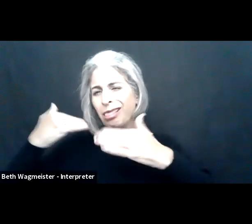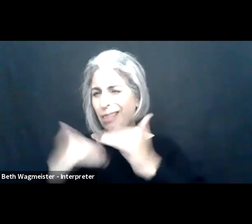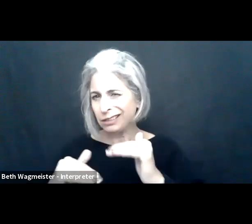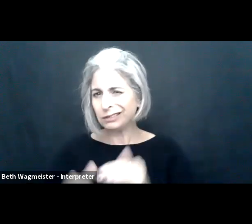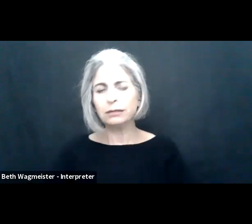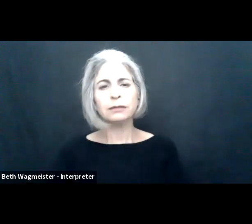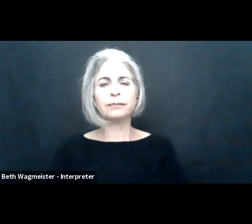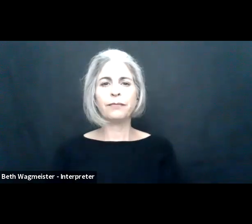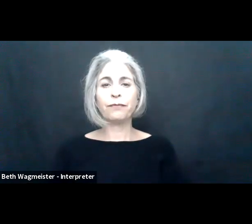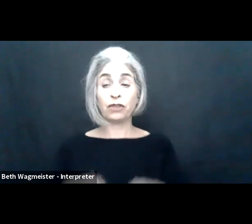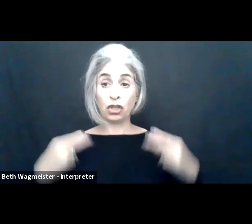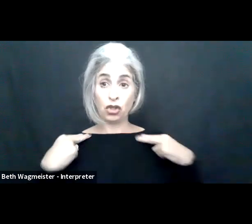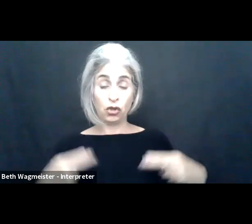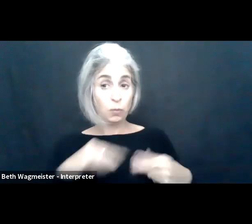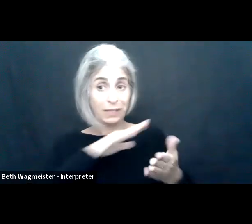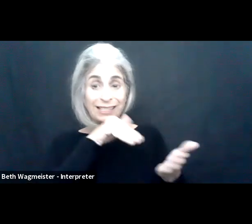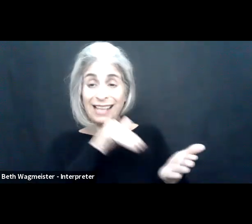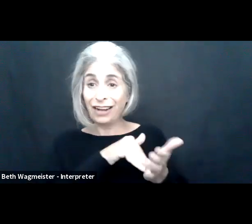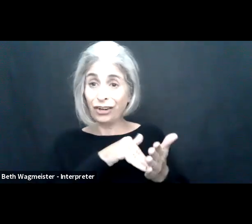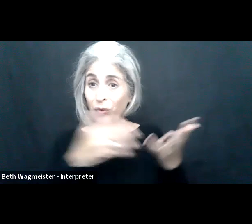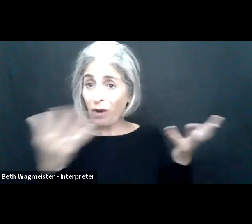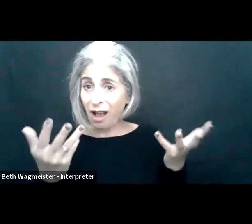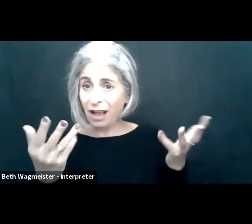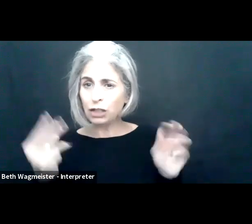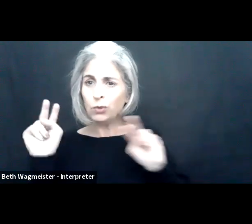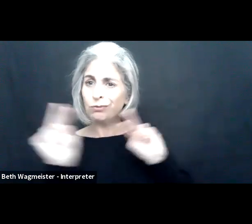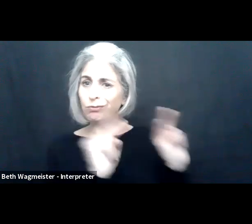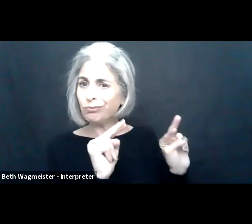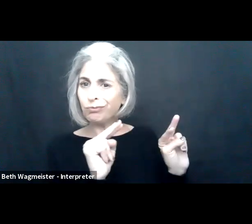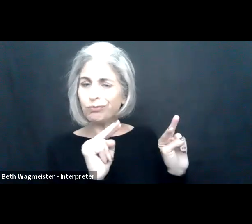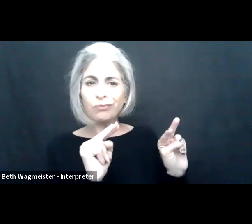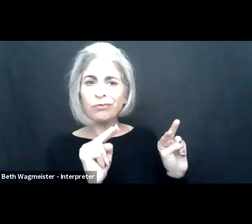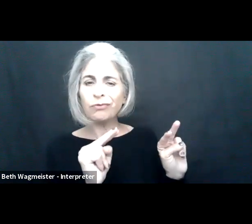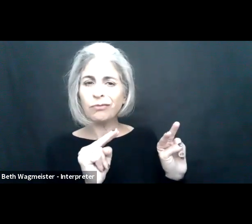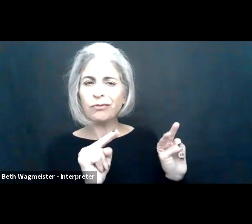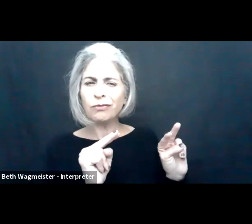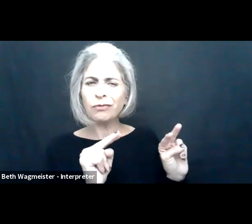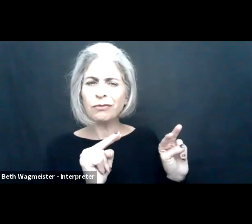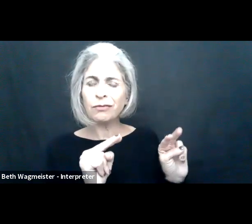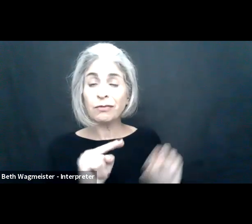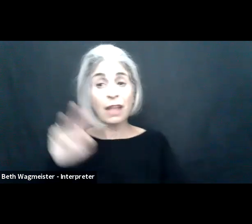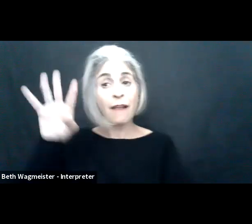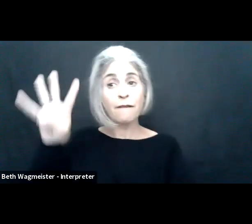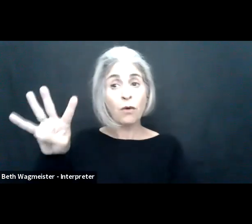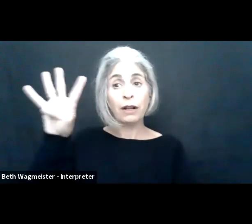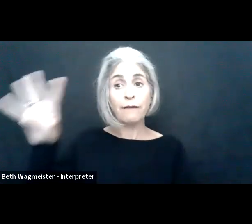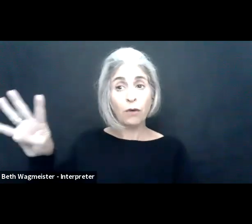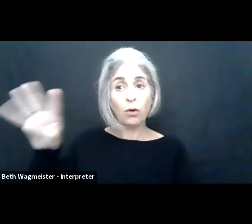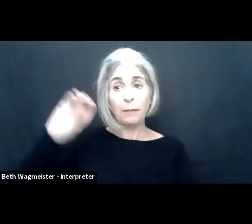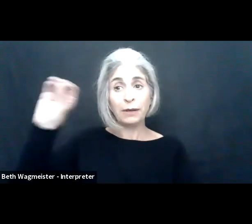source of working together. And so what human-centric gets you, you see on this page some outlines I'll read